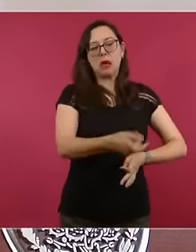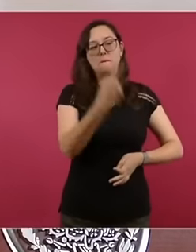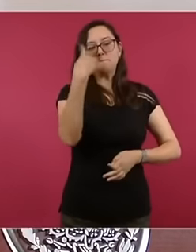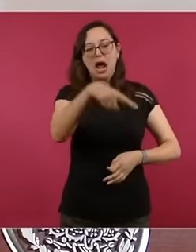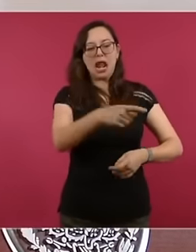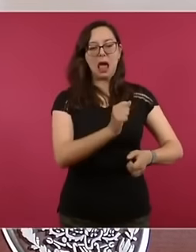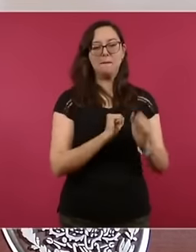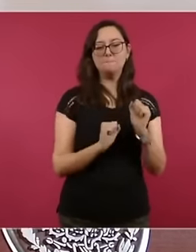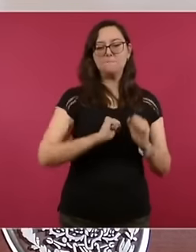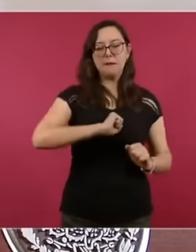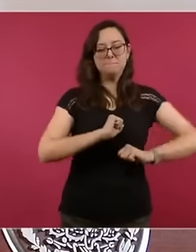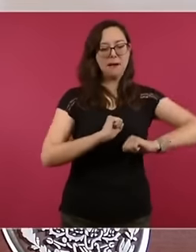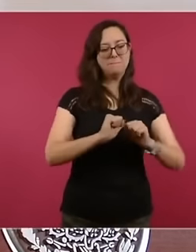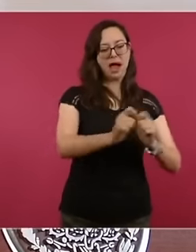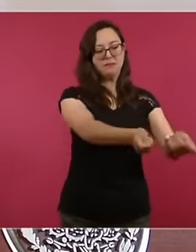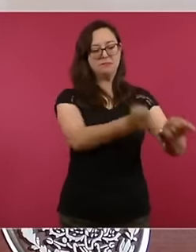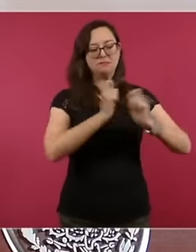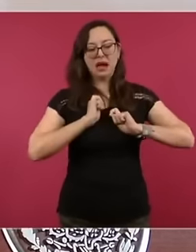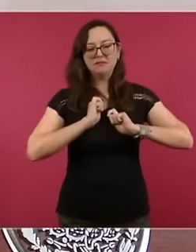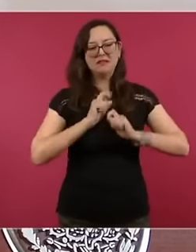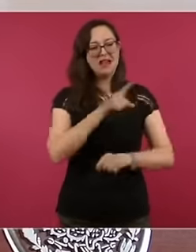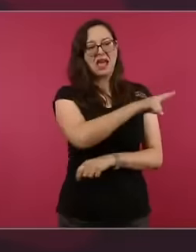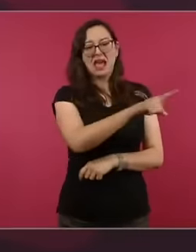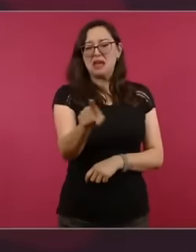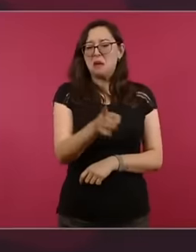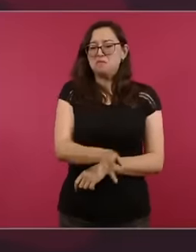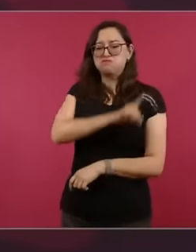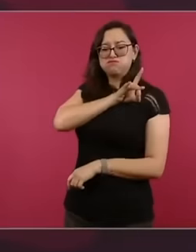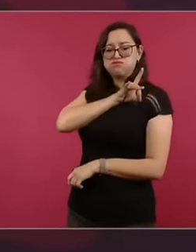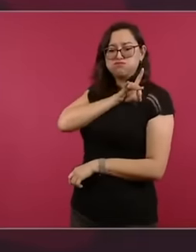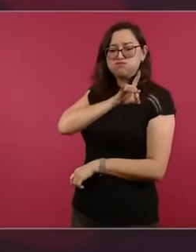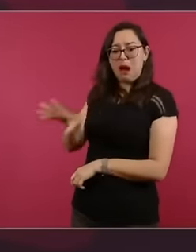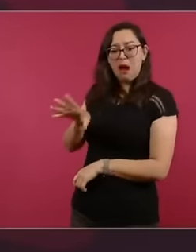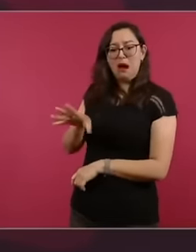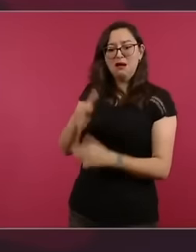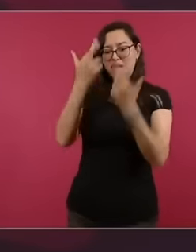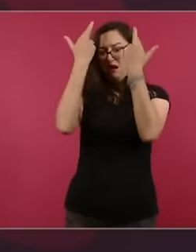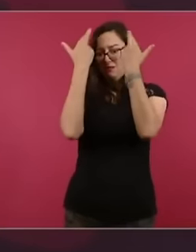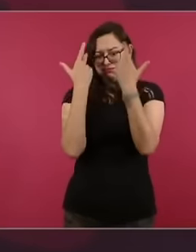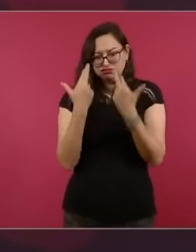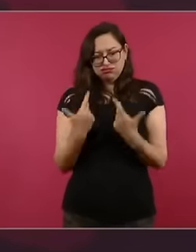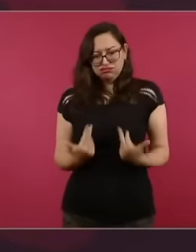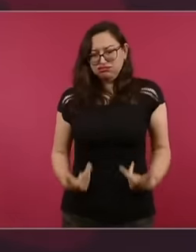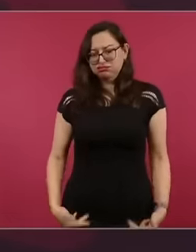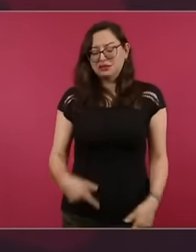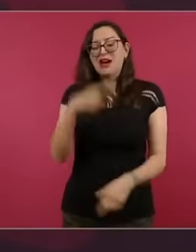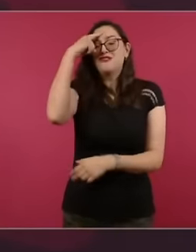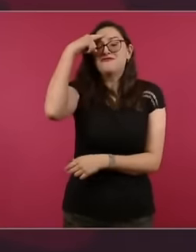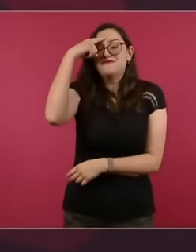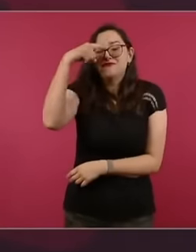no one, anyone, could